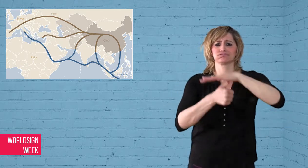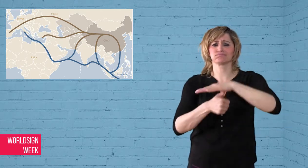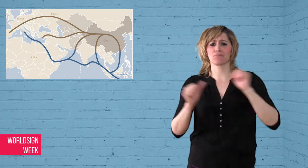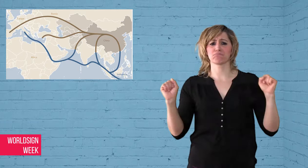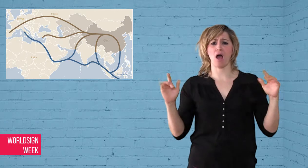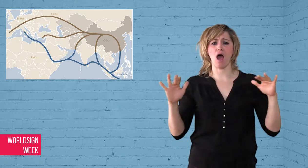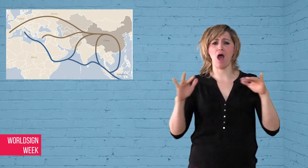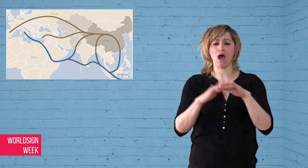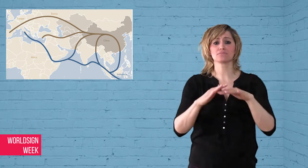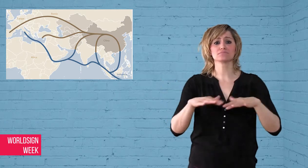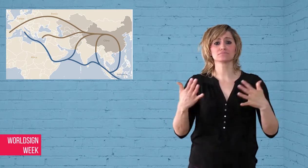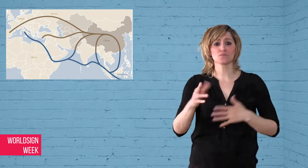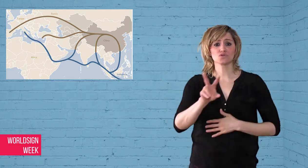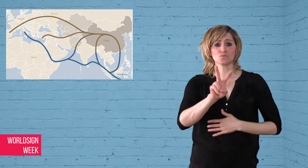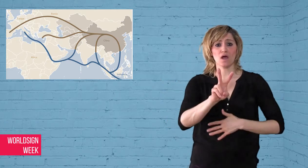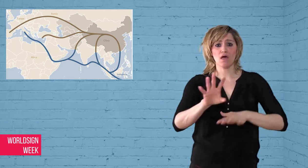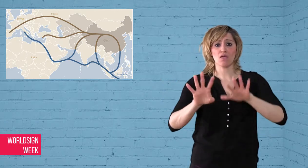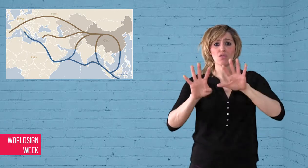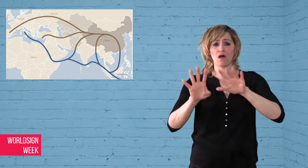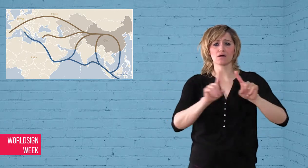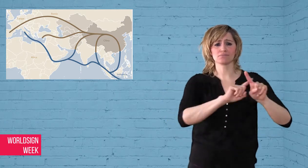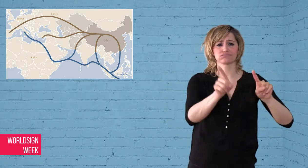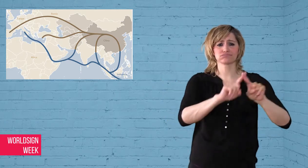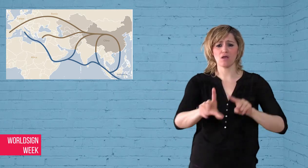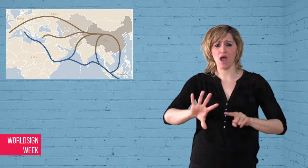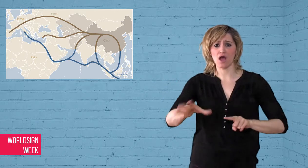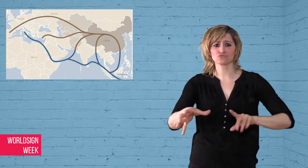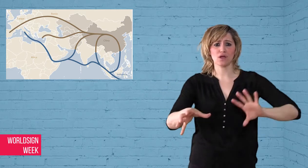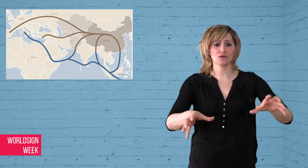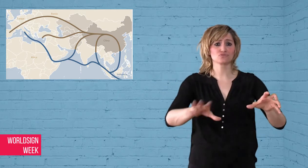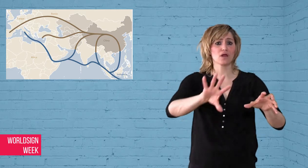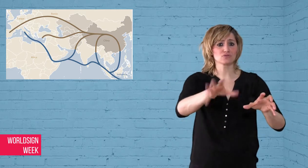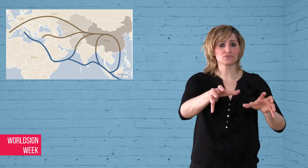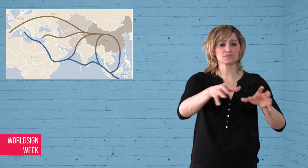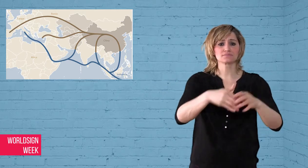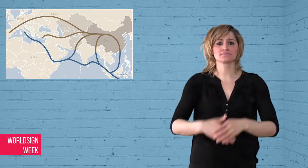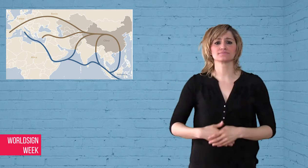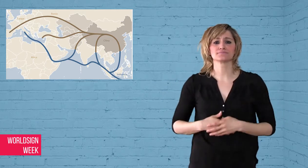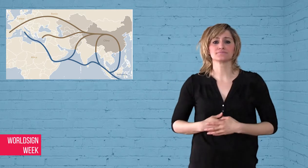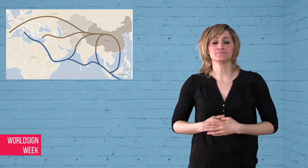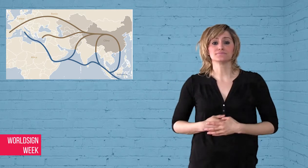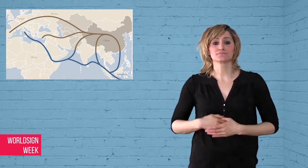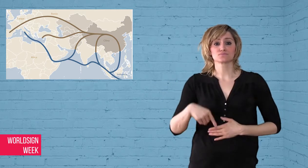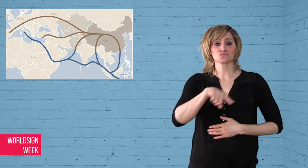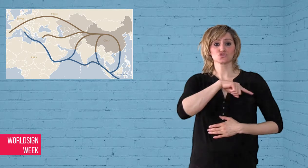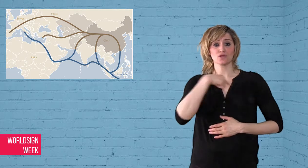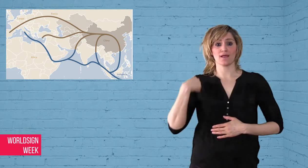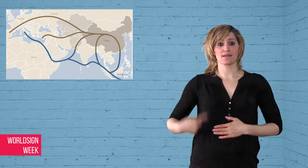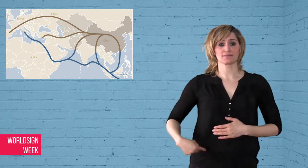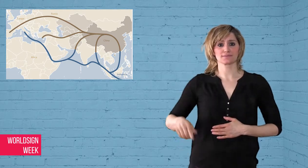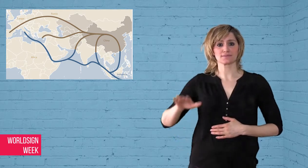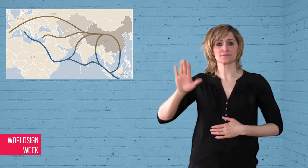Jinping spoke to world leaders from 29